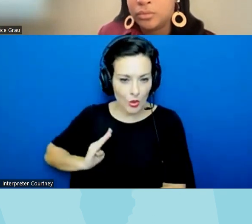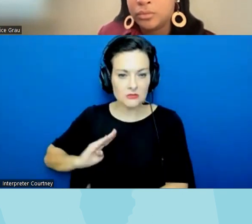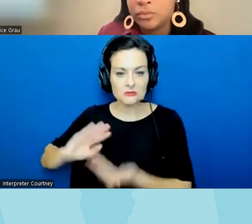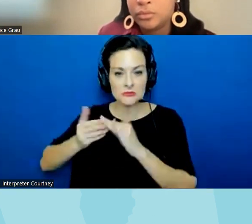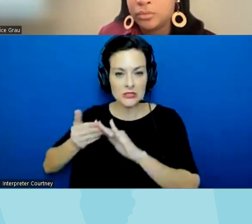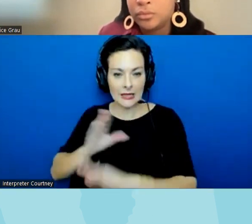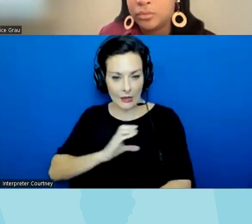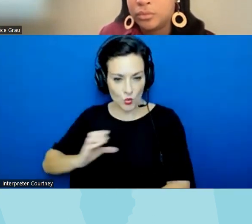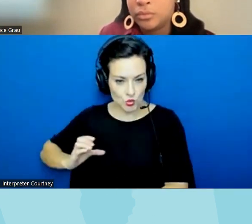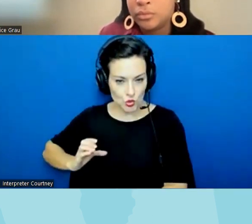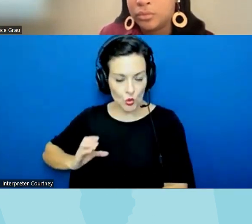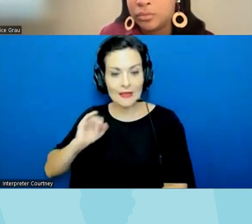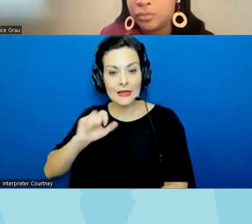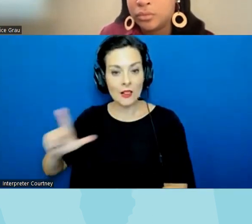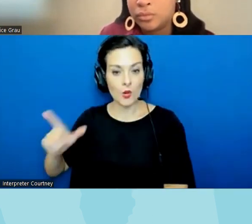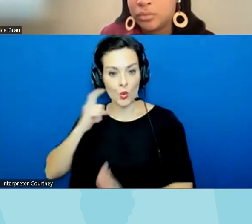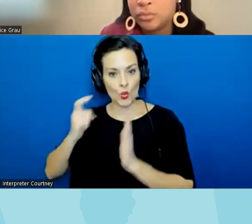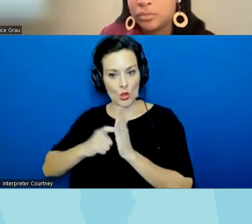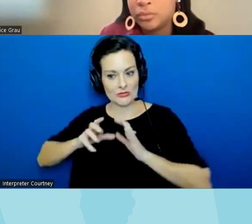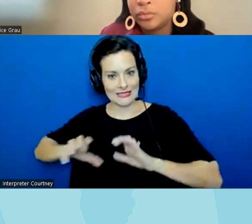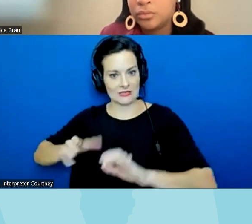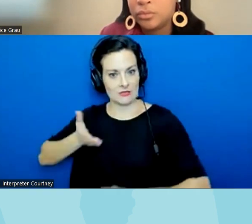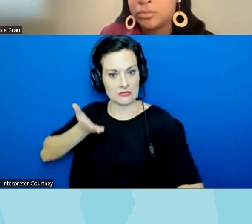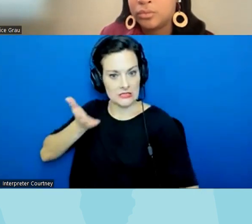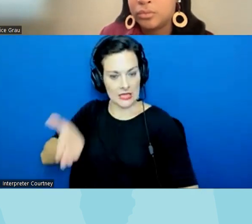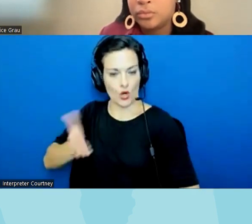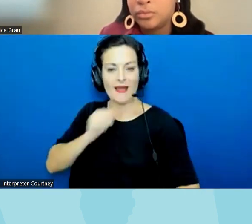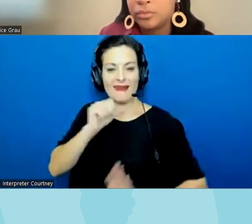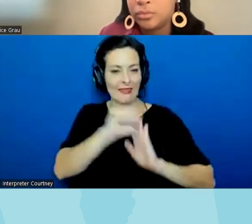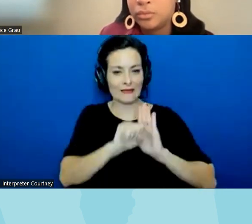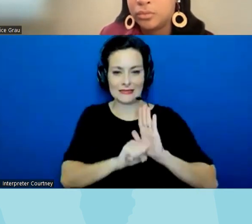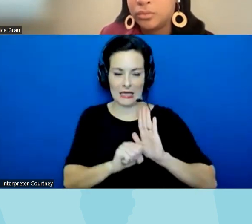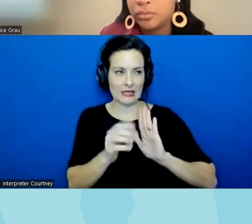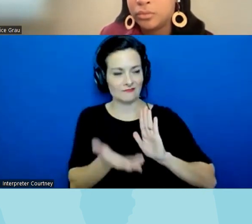that's where we're seeing a lot of the activity um Less on the state level where we may have a more